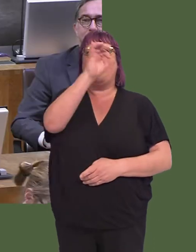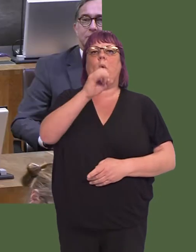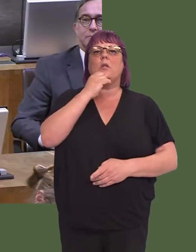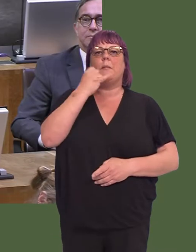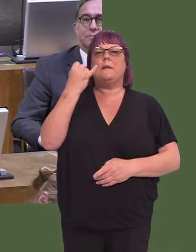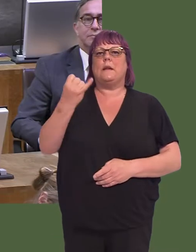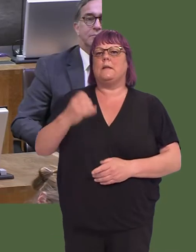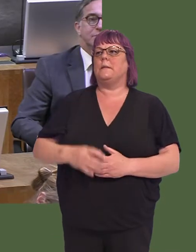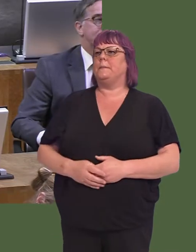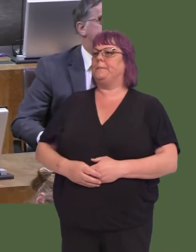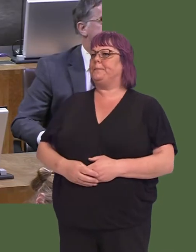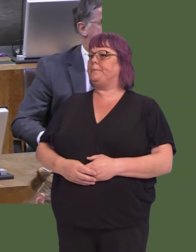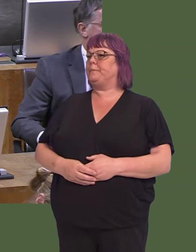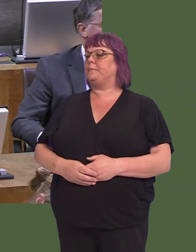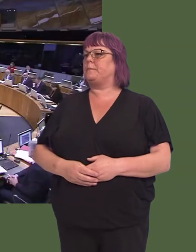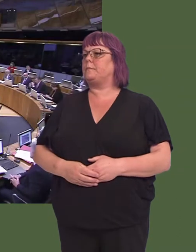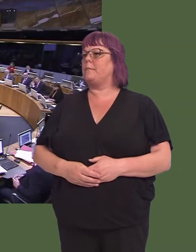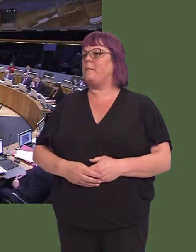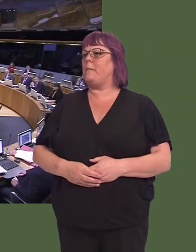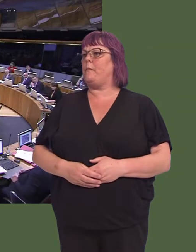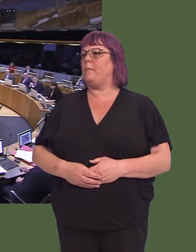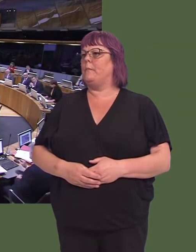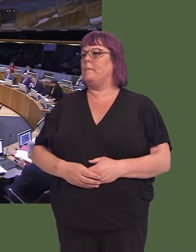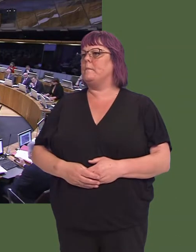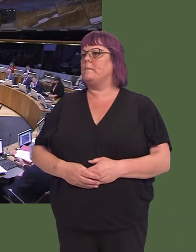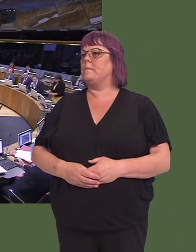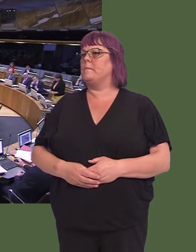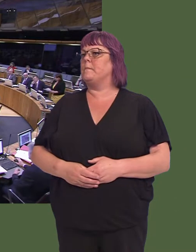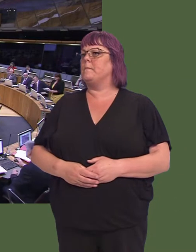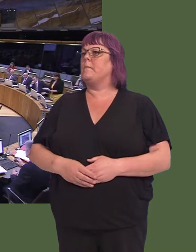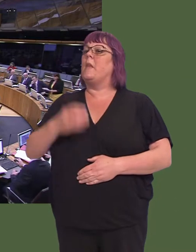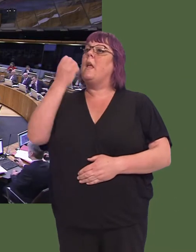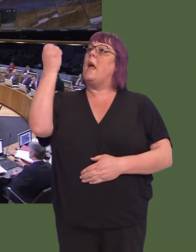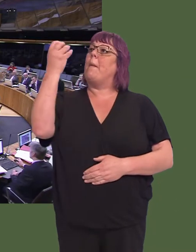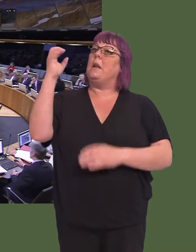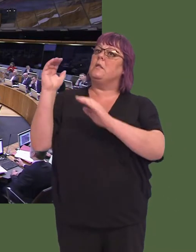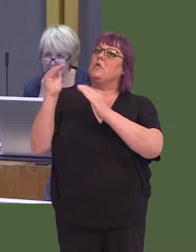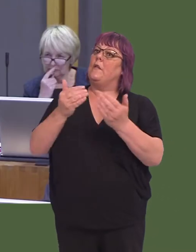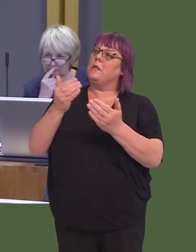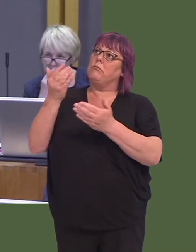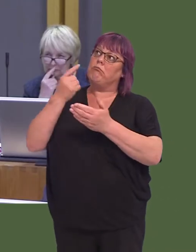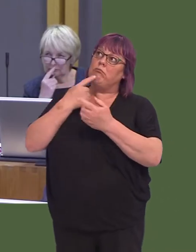Leanne Wood AM: 6. Will the First Minister make a statement on the performance of the ambulance service?